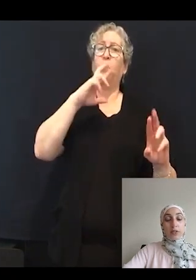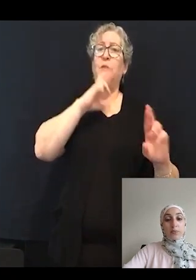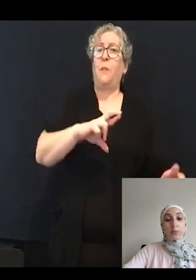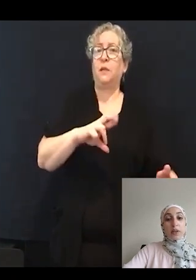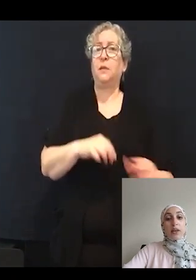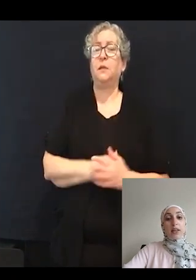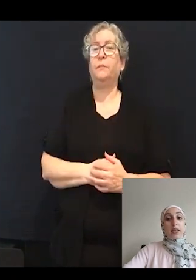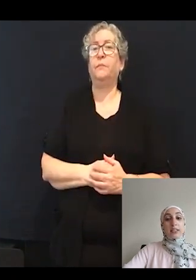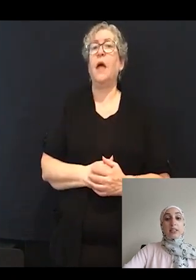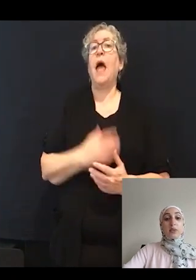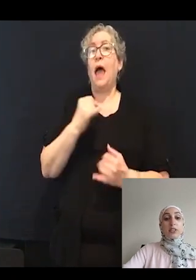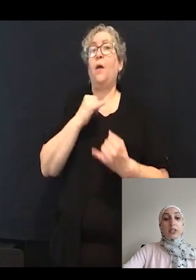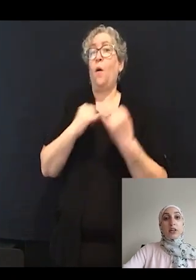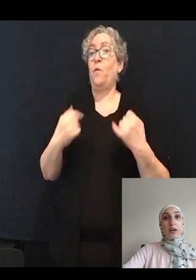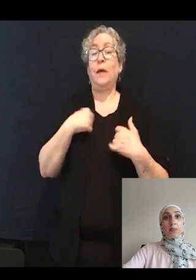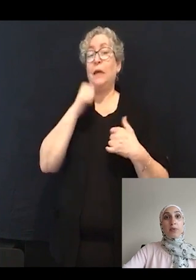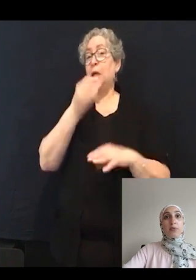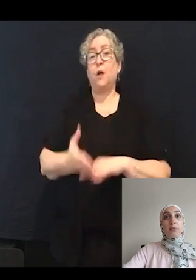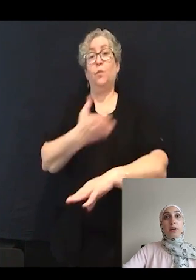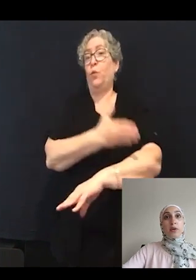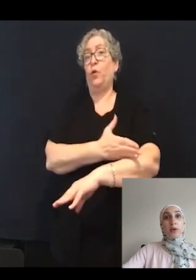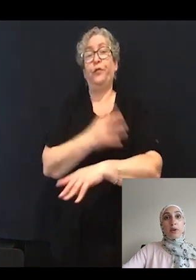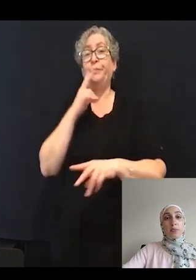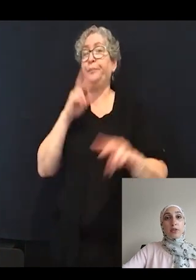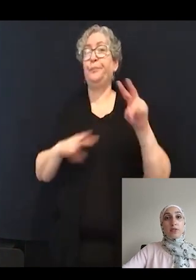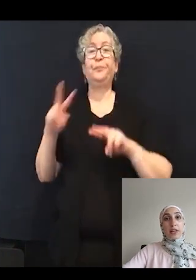Lastly, we did not observe any improvements